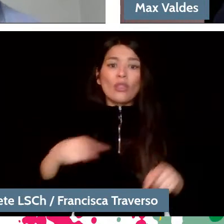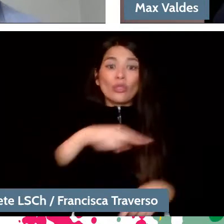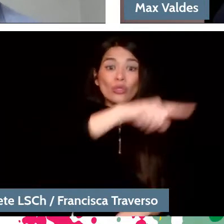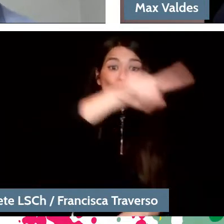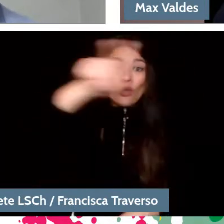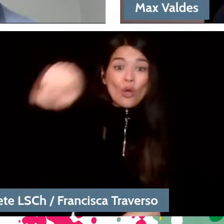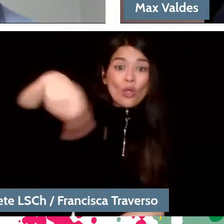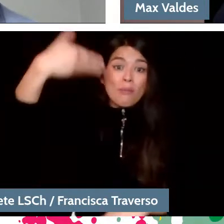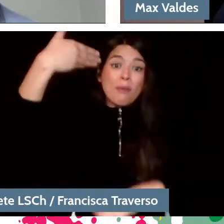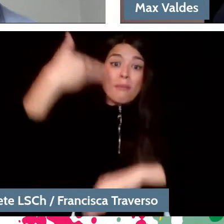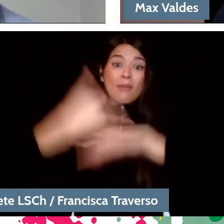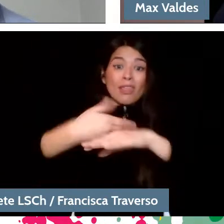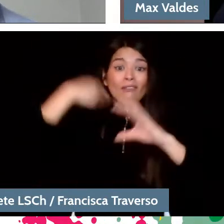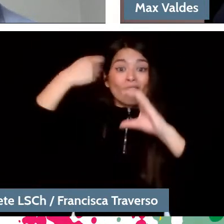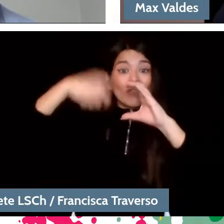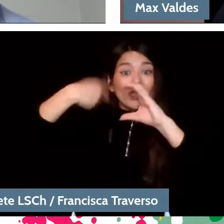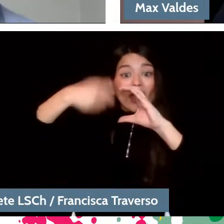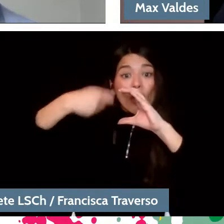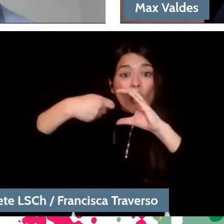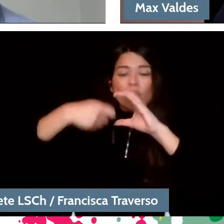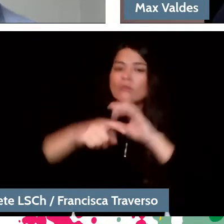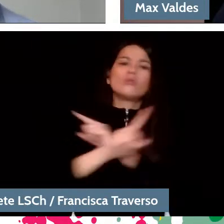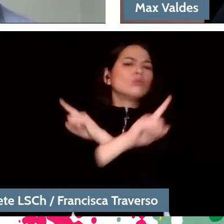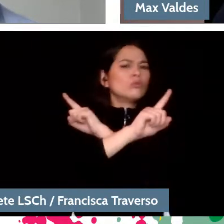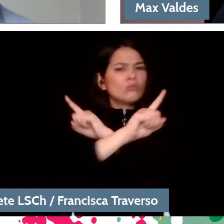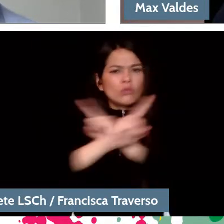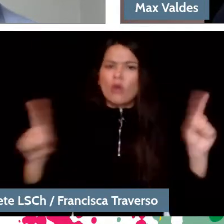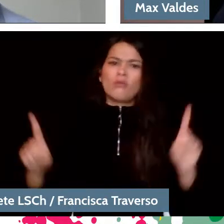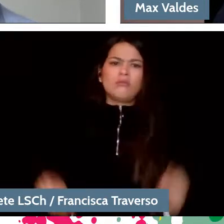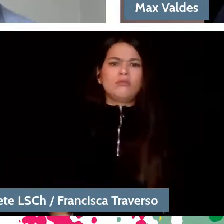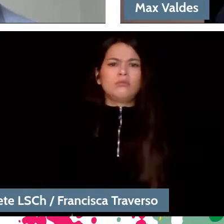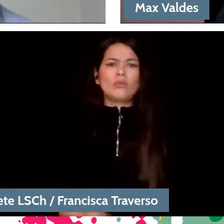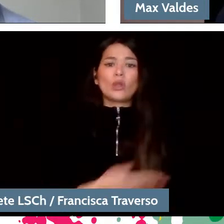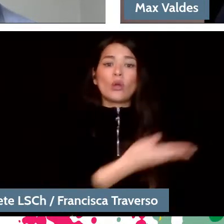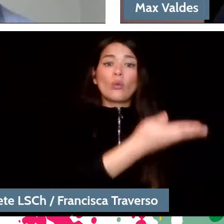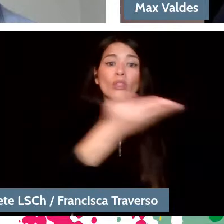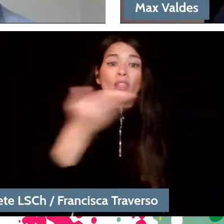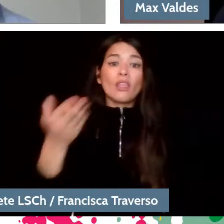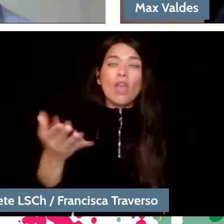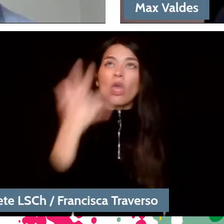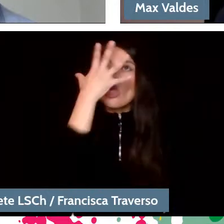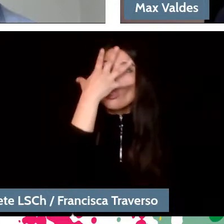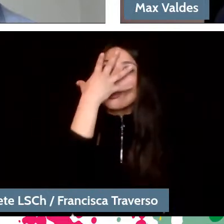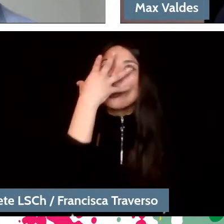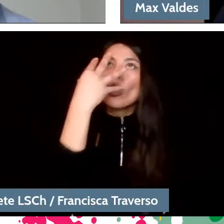And my answer was no, because if you watch a video you will already be attracted to the director or the orchestra.